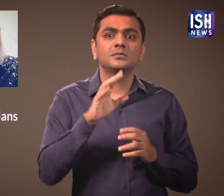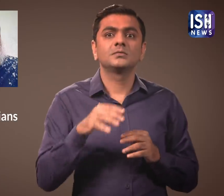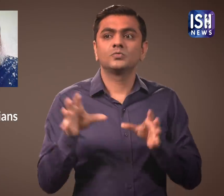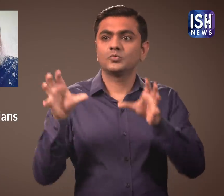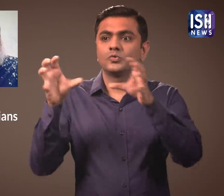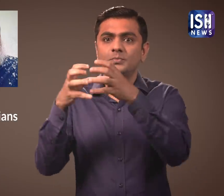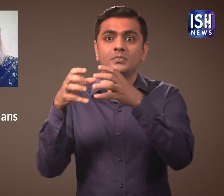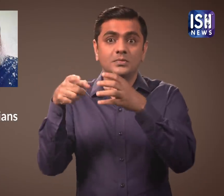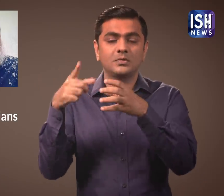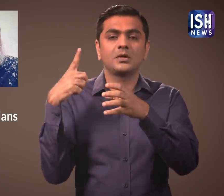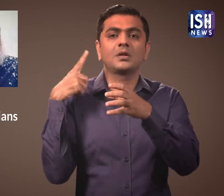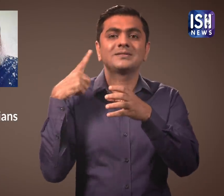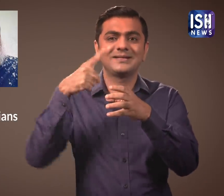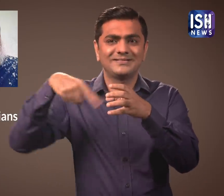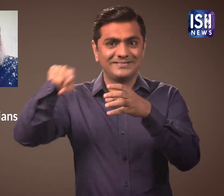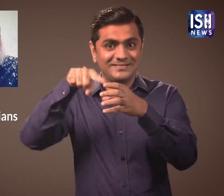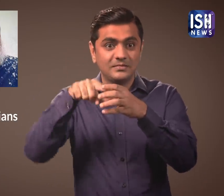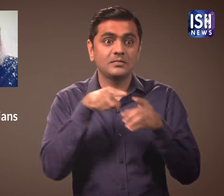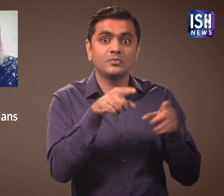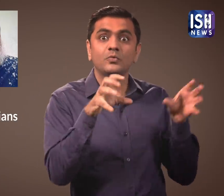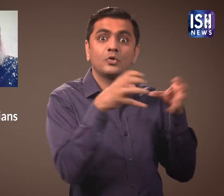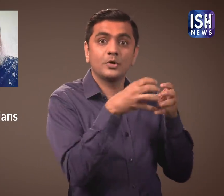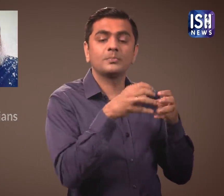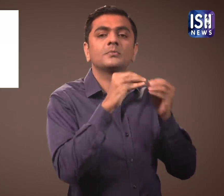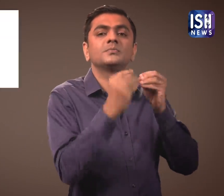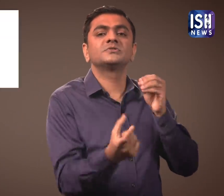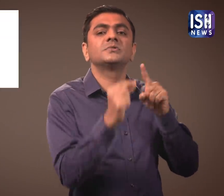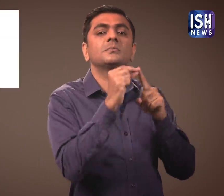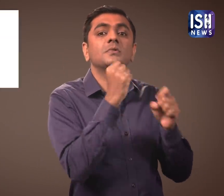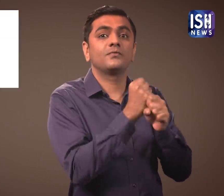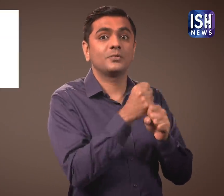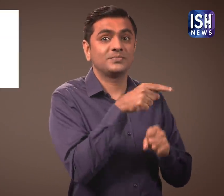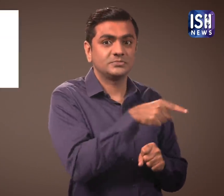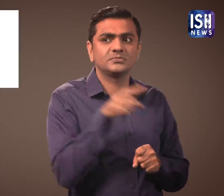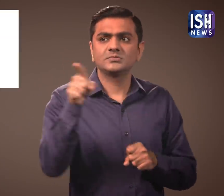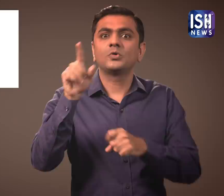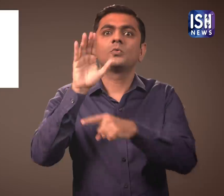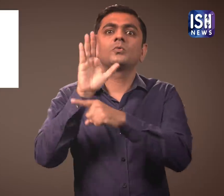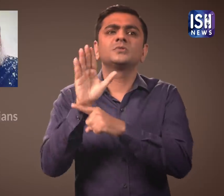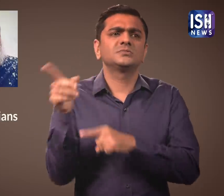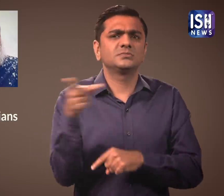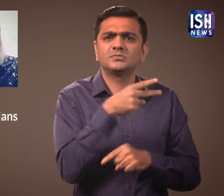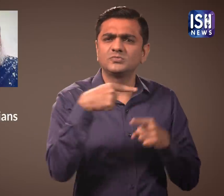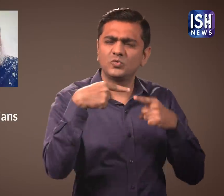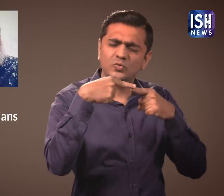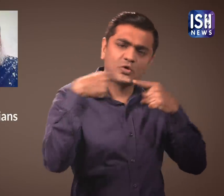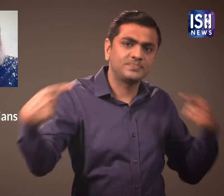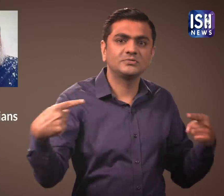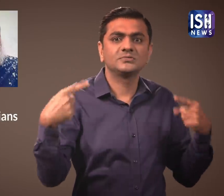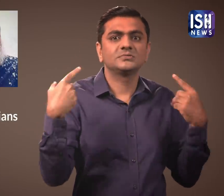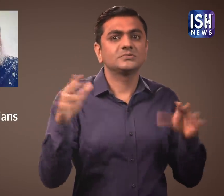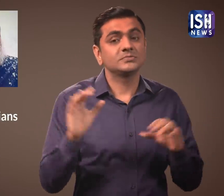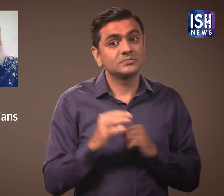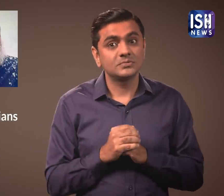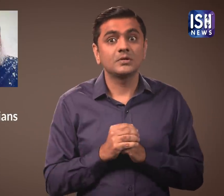The Congress leaders and BJP oppose each other.